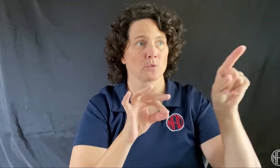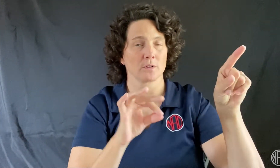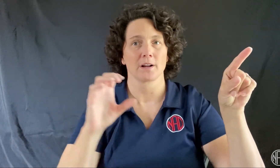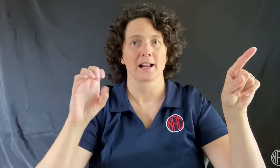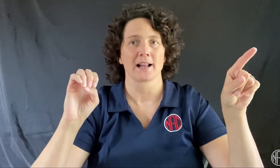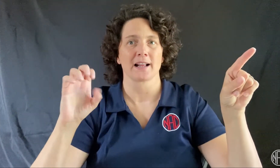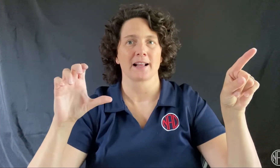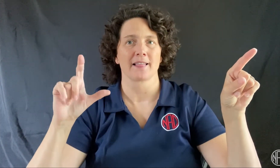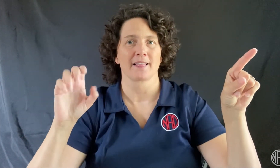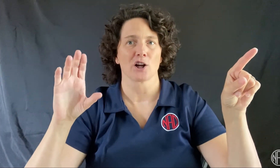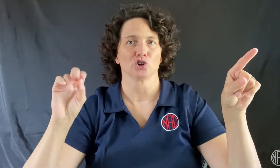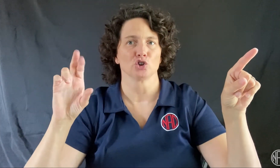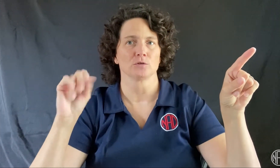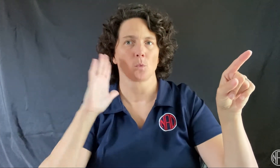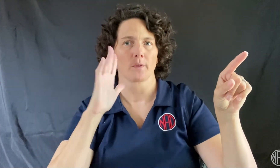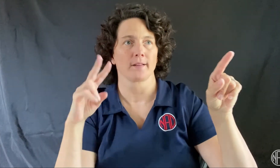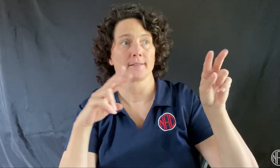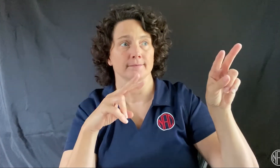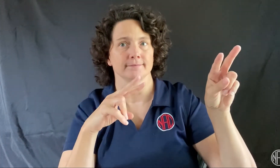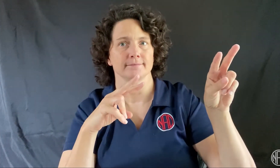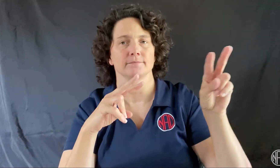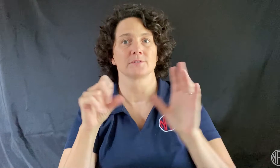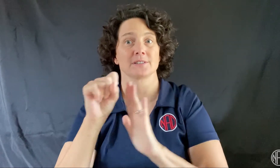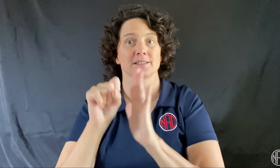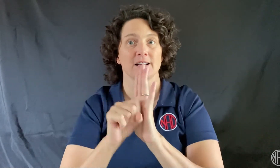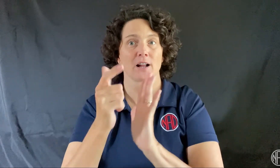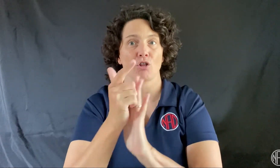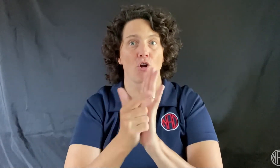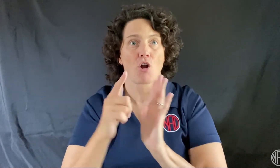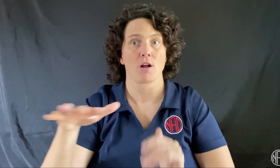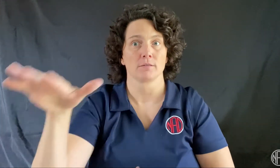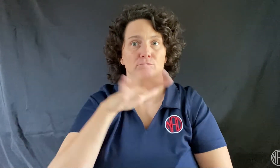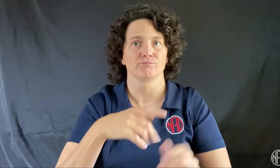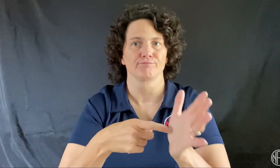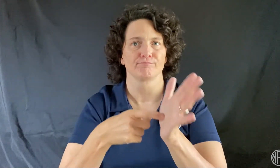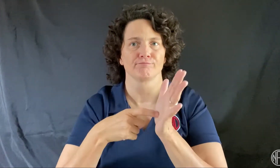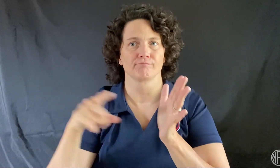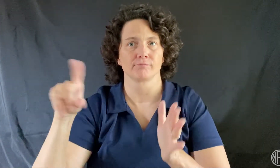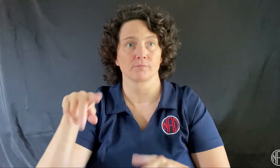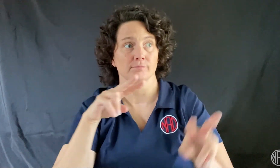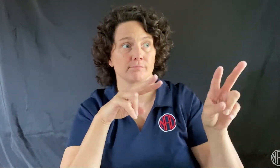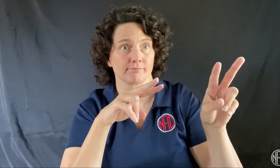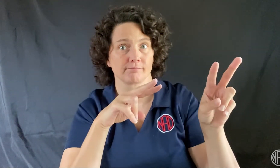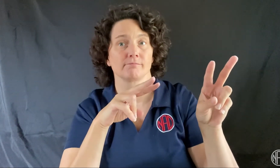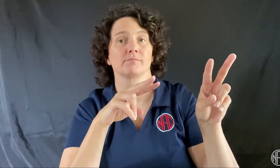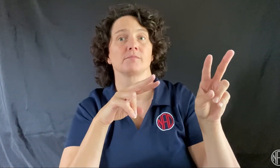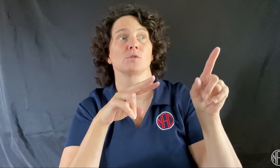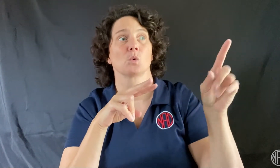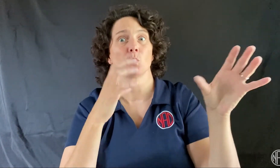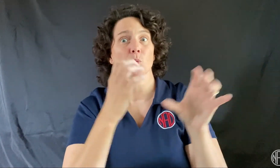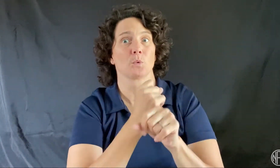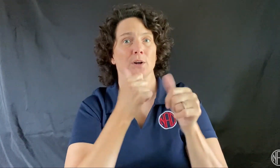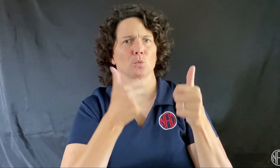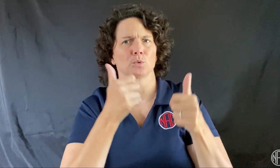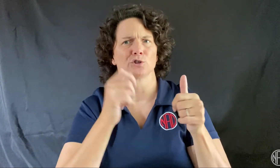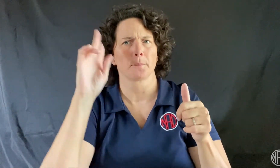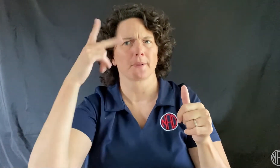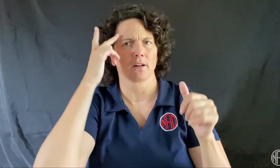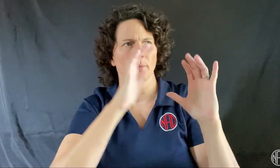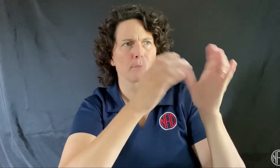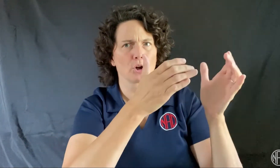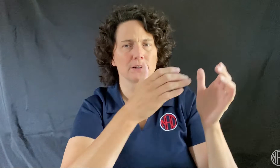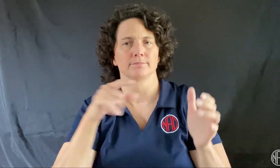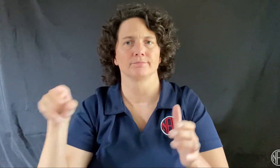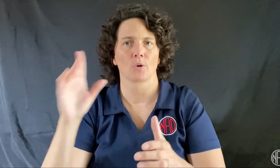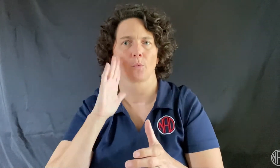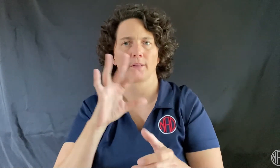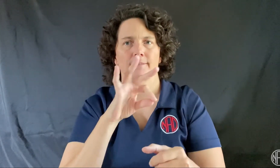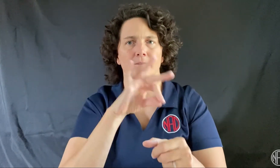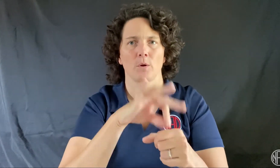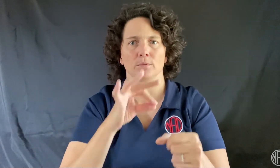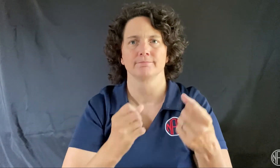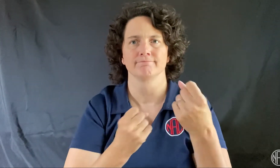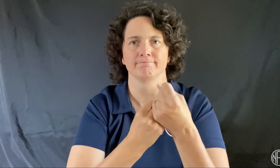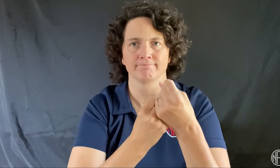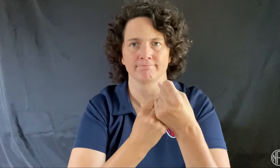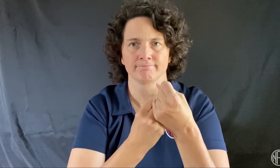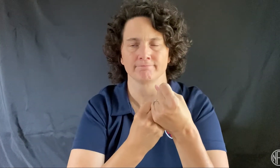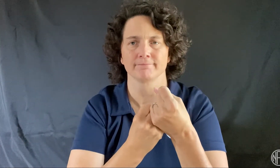Your vote will “inform” your state electors which political party to select for as President.